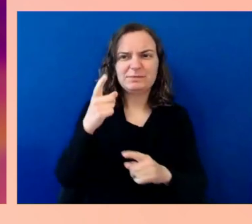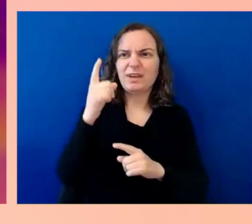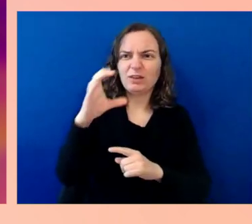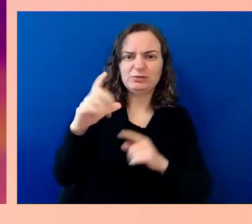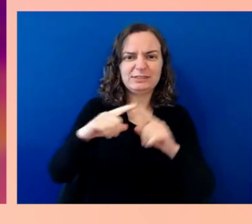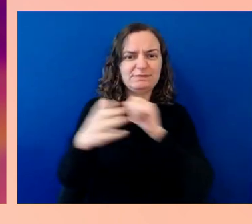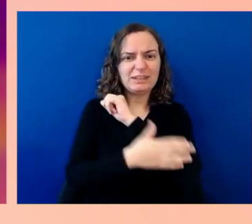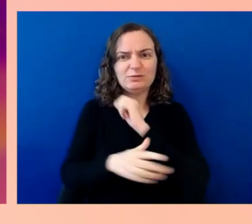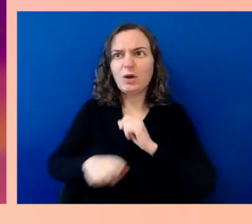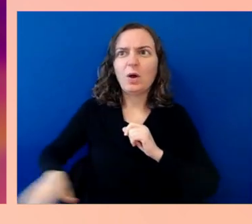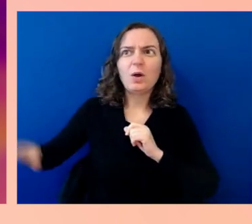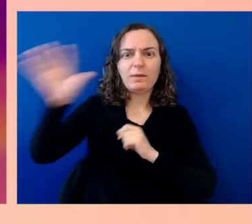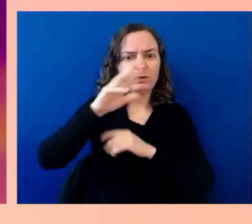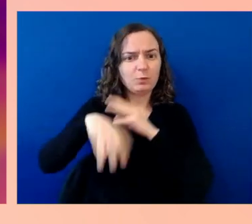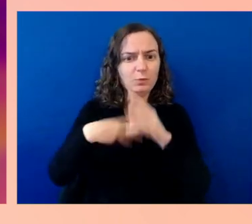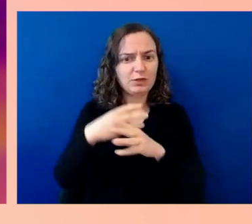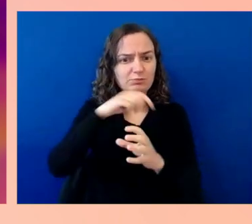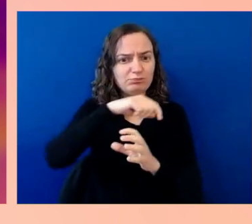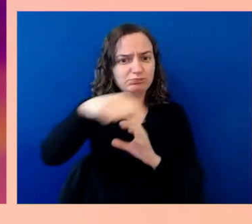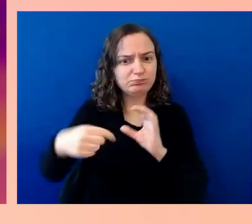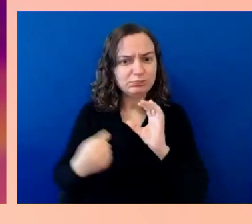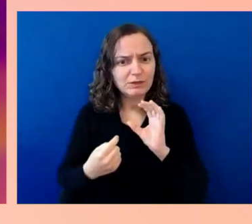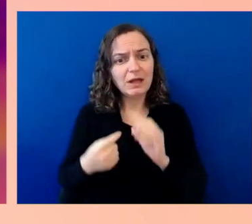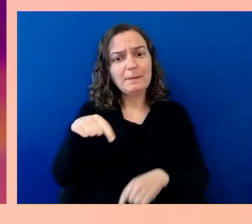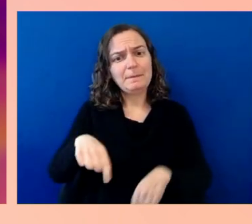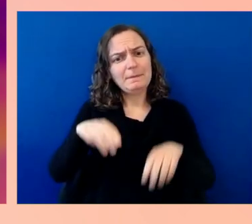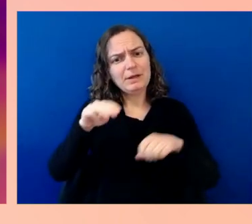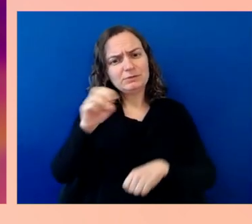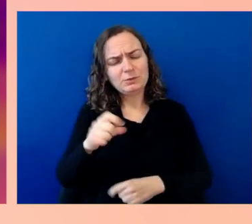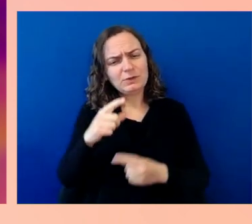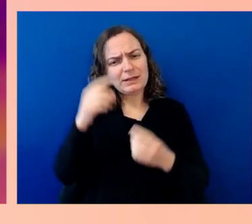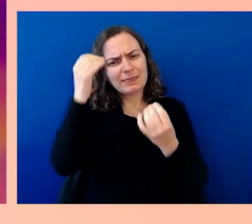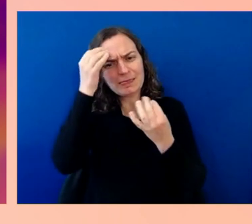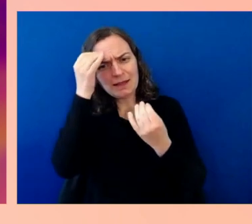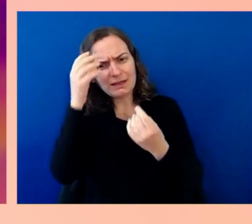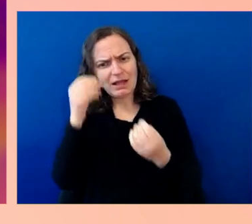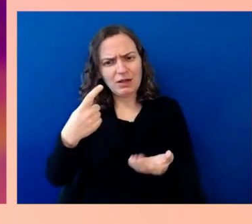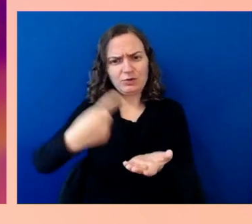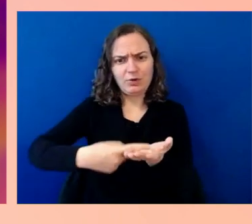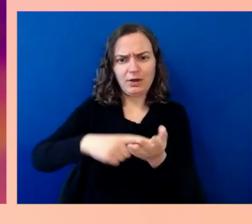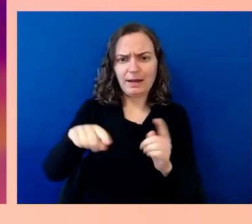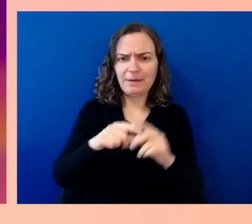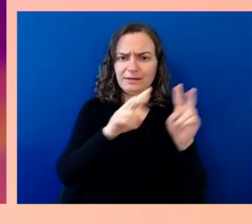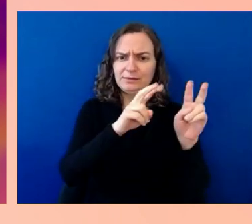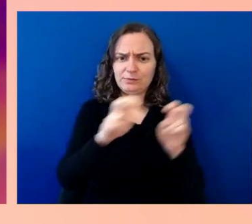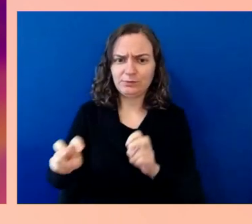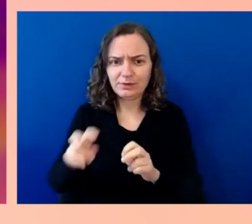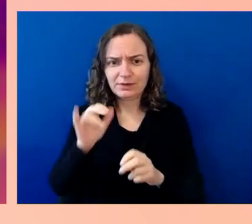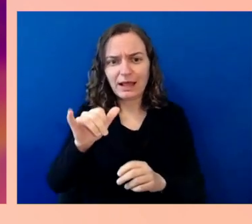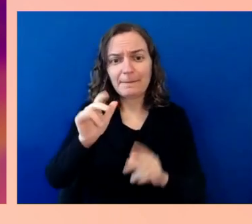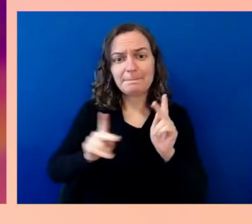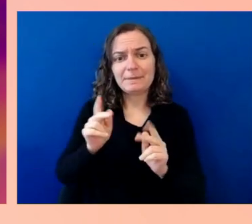about the issues that people with disabilities face. As you know, there's more than one in seven people around the world